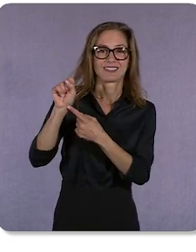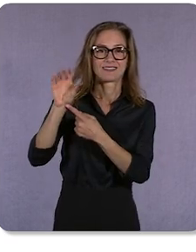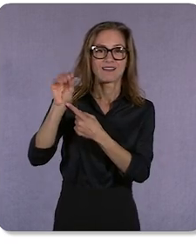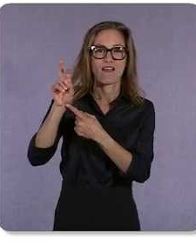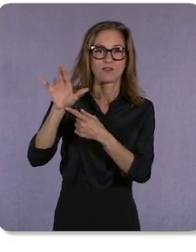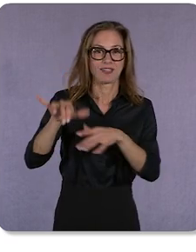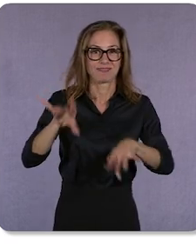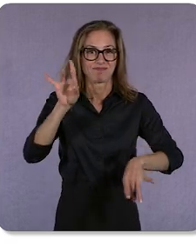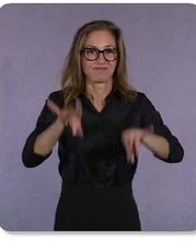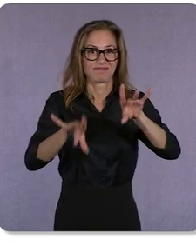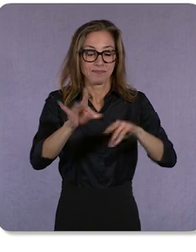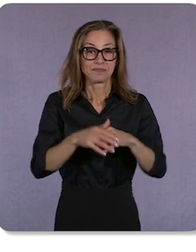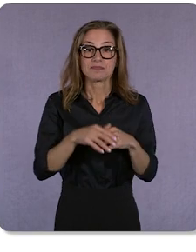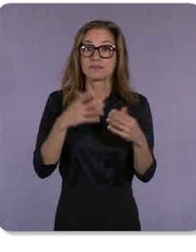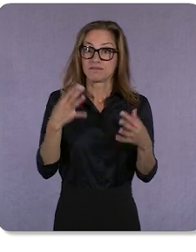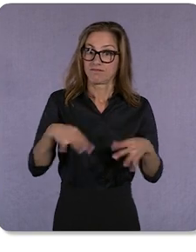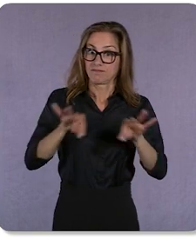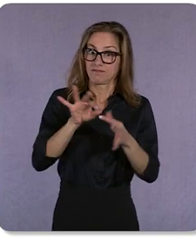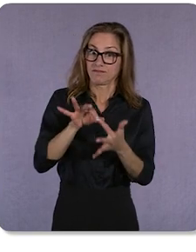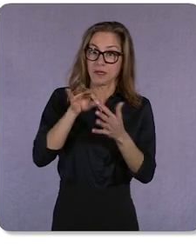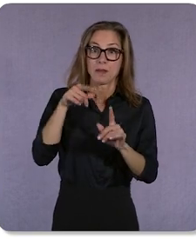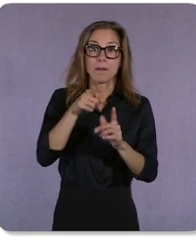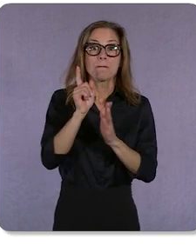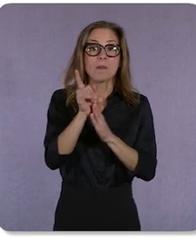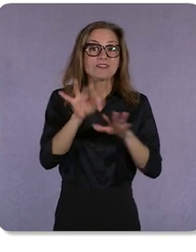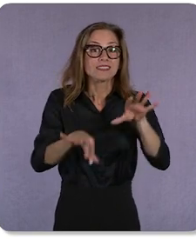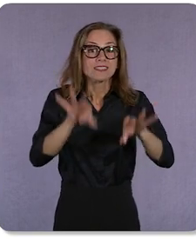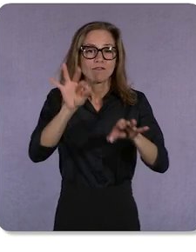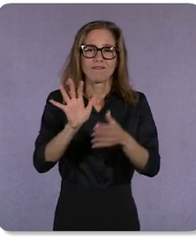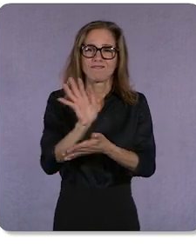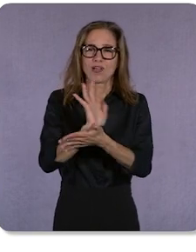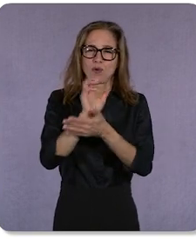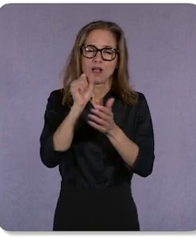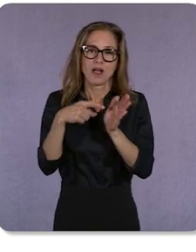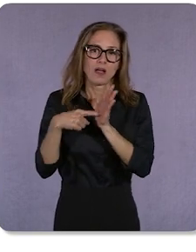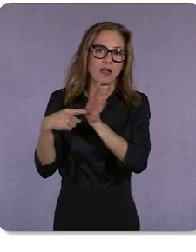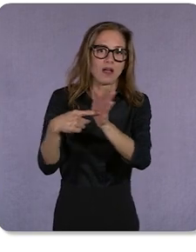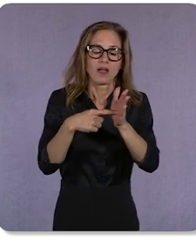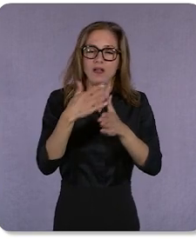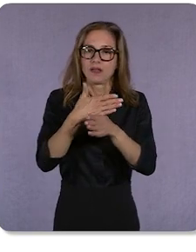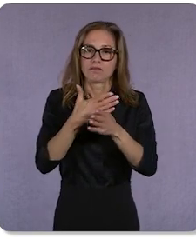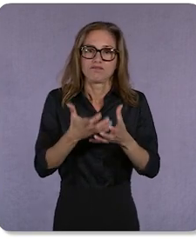of discovery, a video can convey so much. That’s why, starting this year, we’re testing